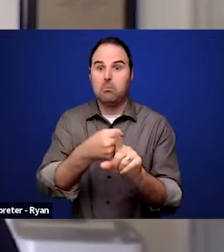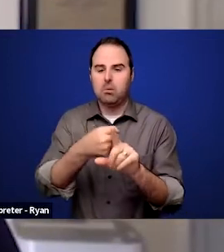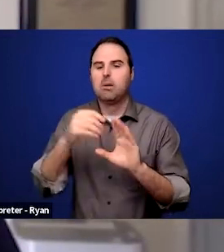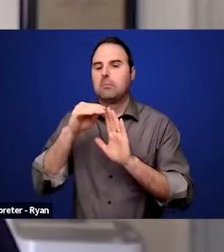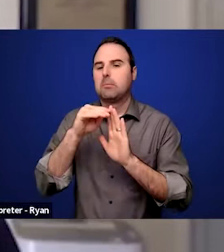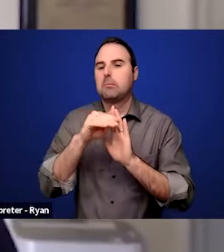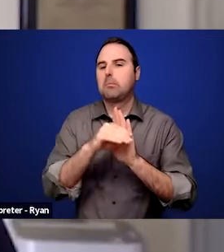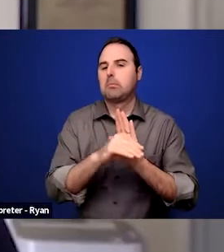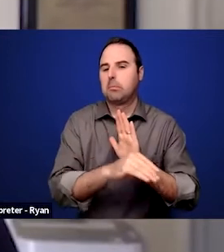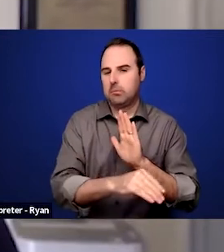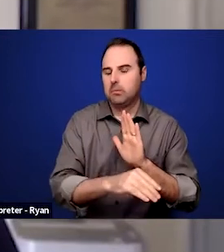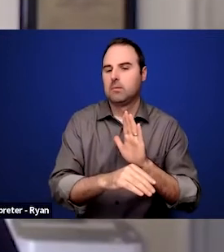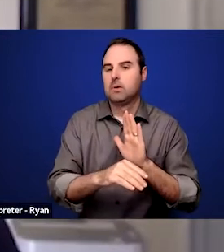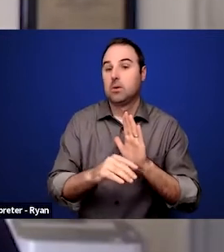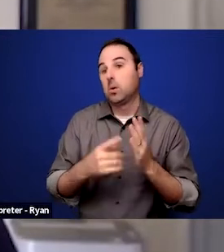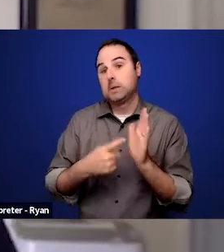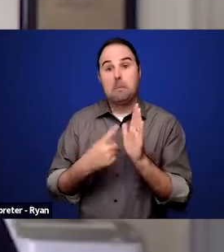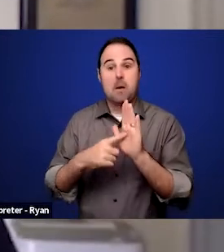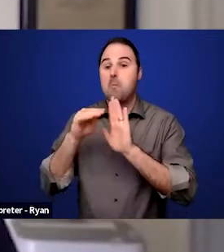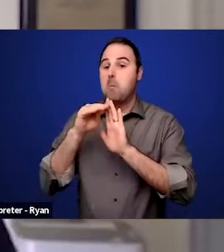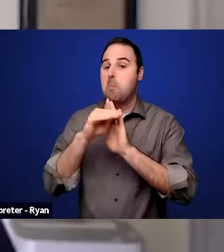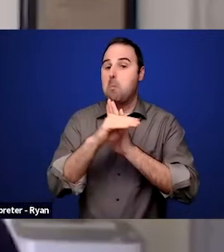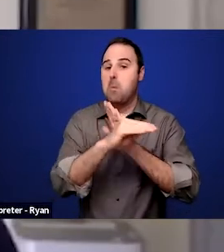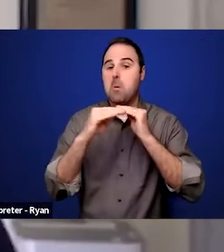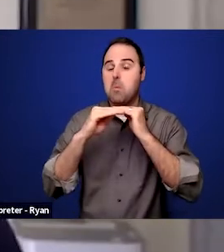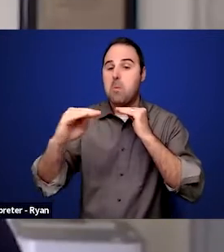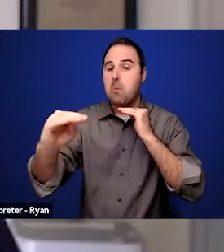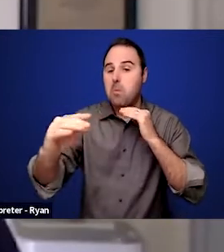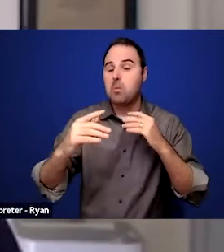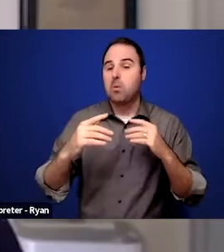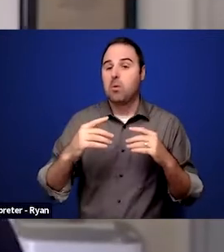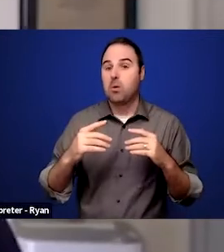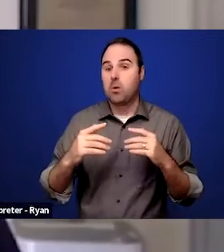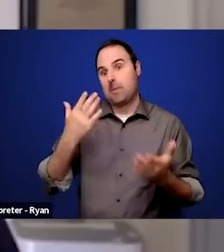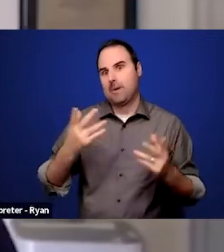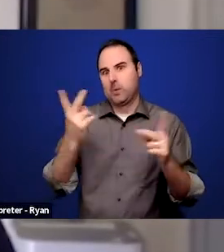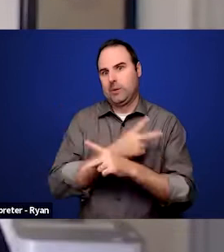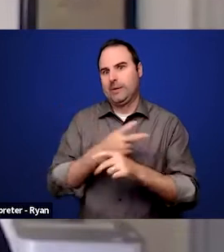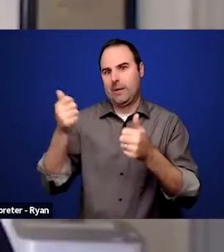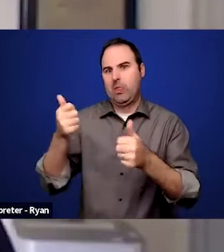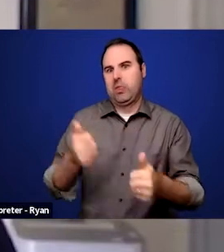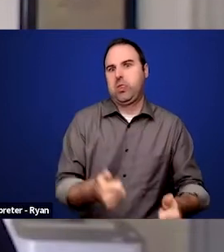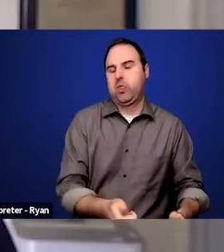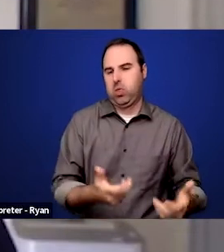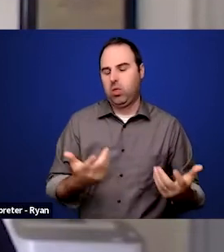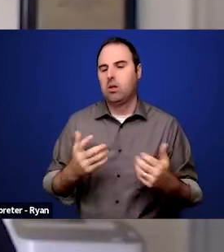It may stay stagnant but it also may progress. And all of these people are needing the kinds of supports